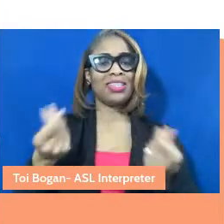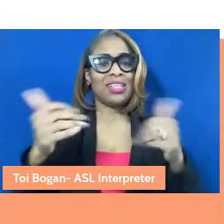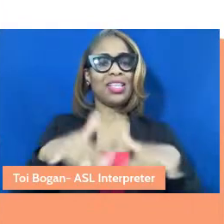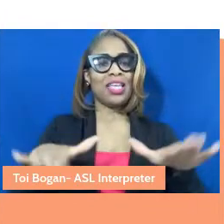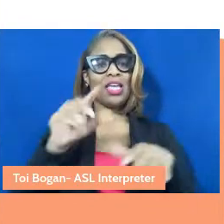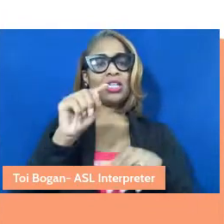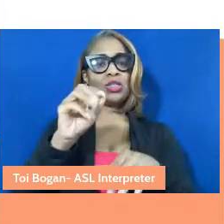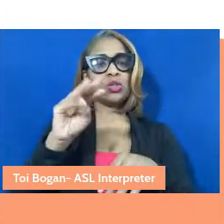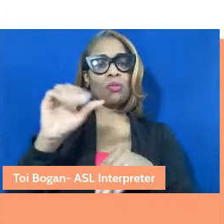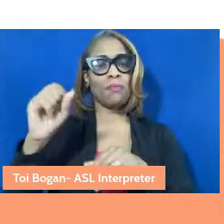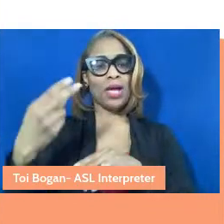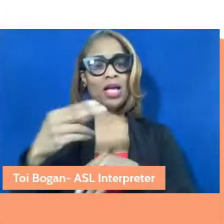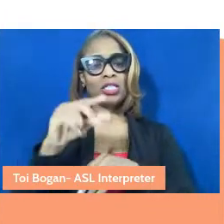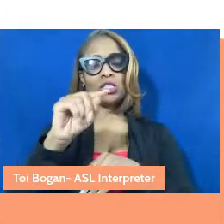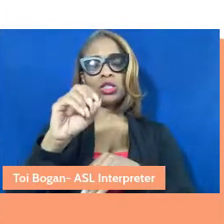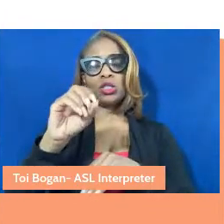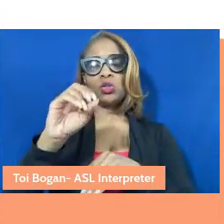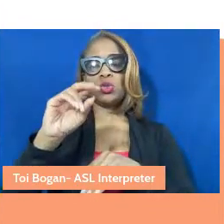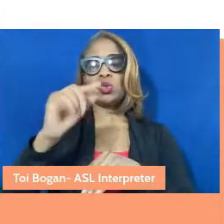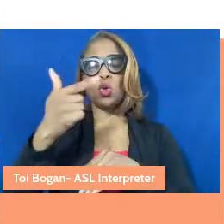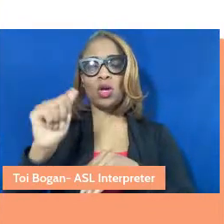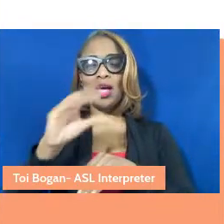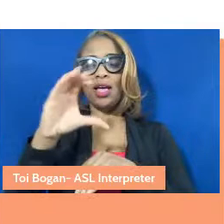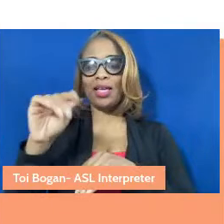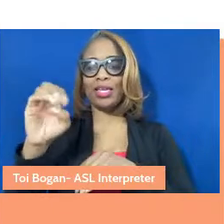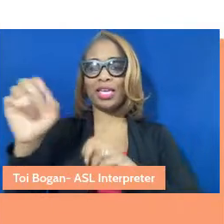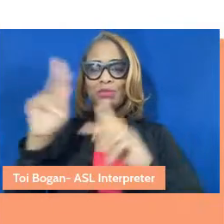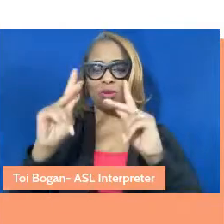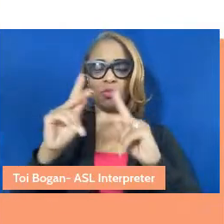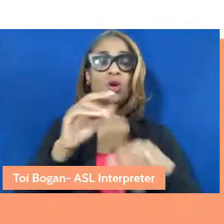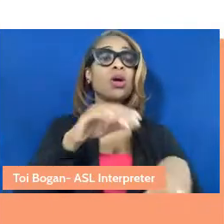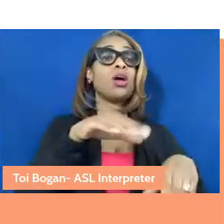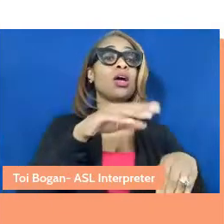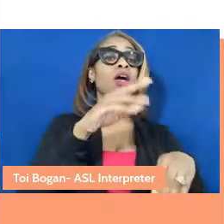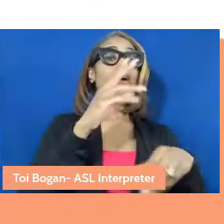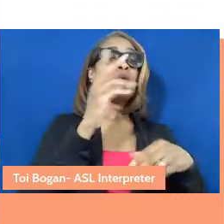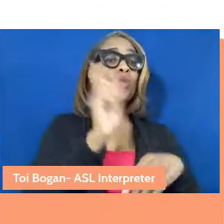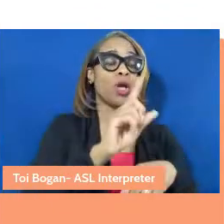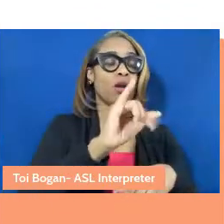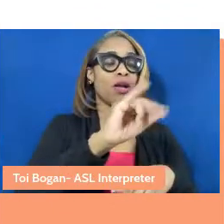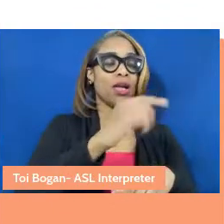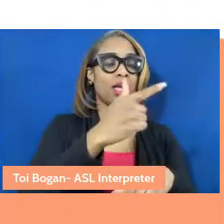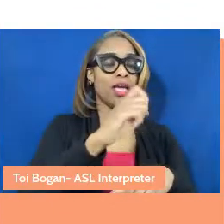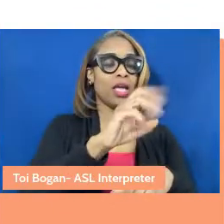Tongva and Kizh people, both in what is called Inglewood and Los Angeles, California.